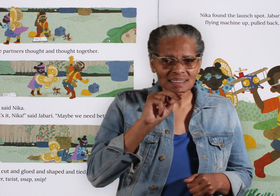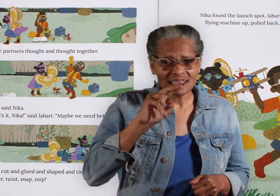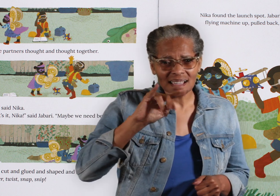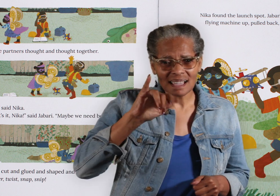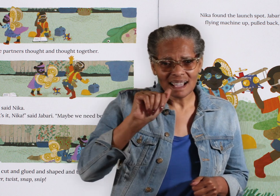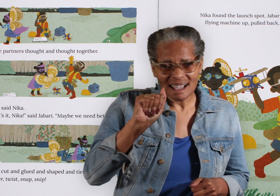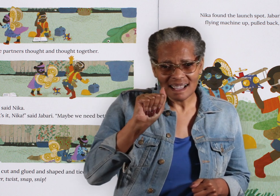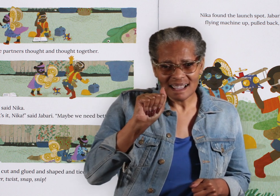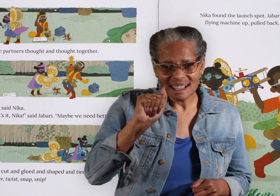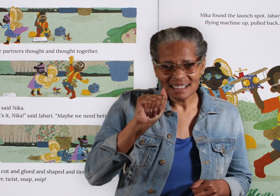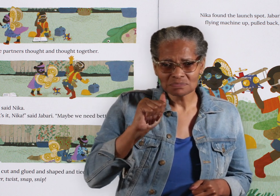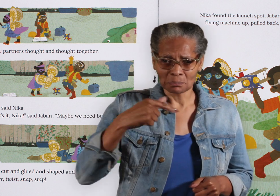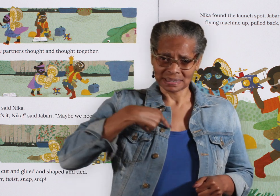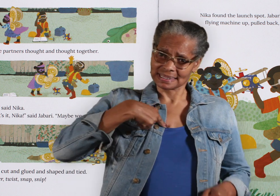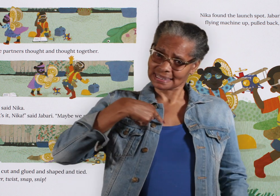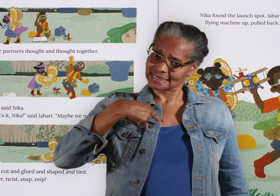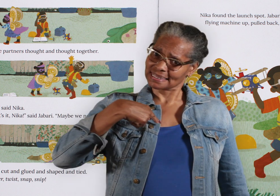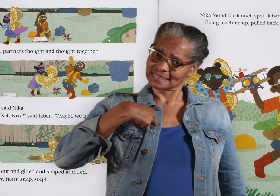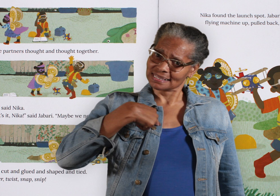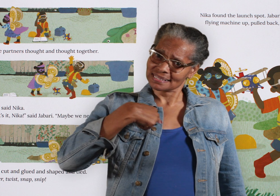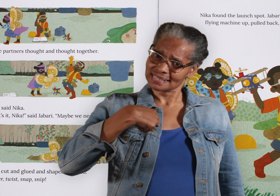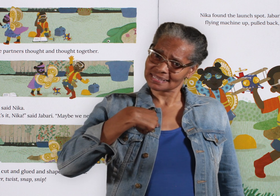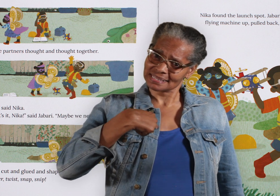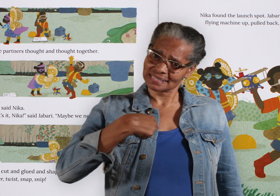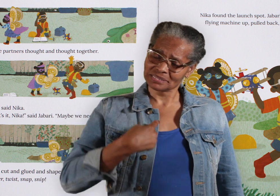"Me," said Nika.